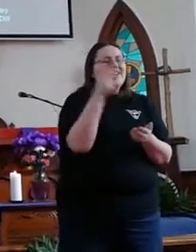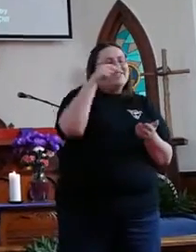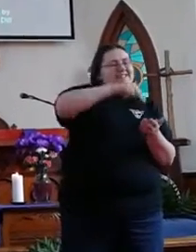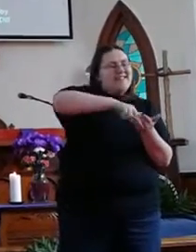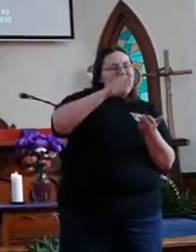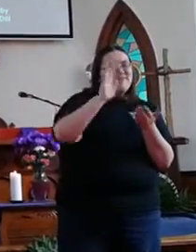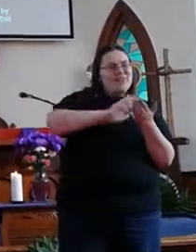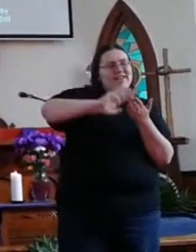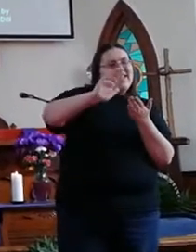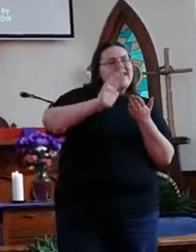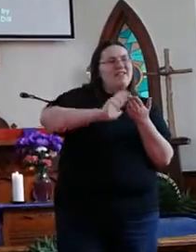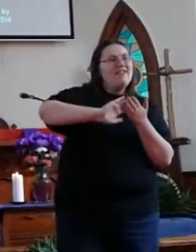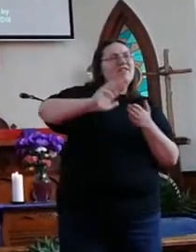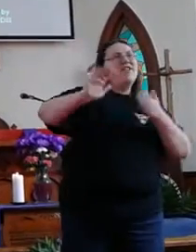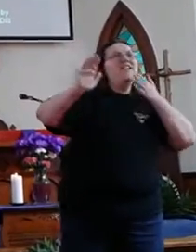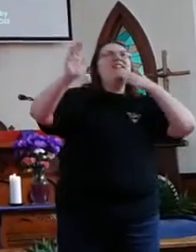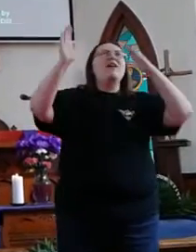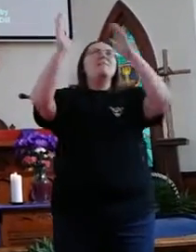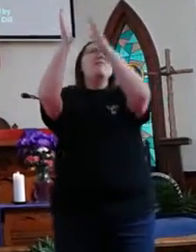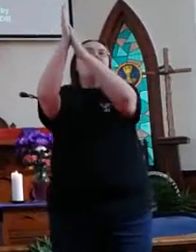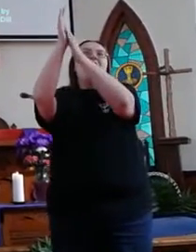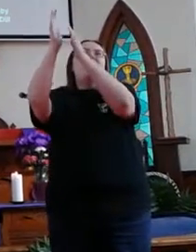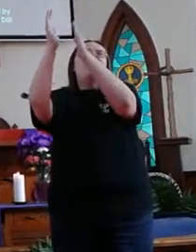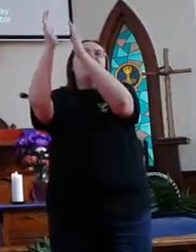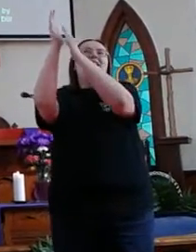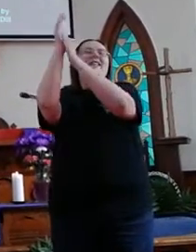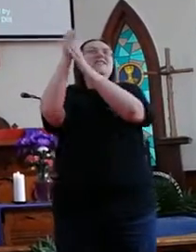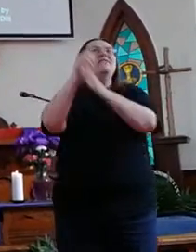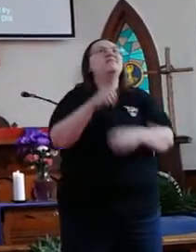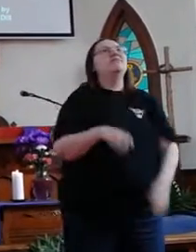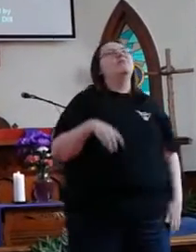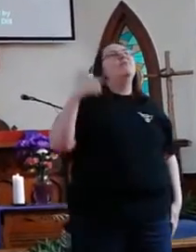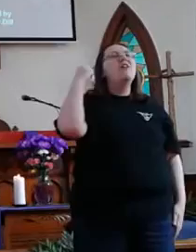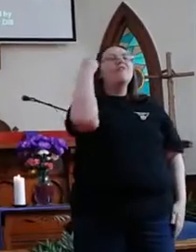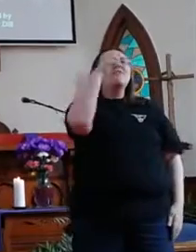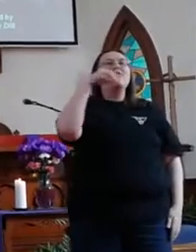We stand forgiven and praise You